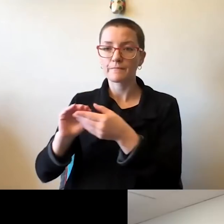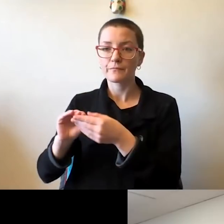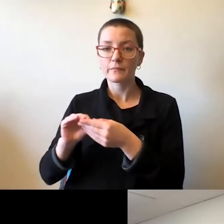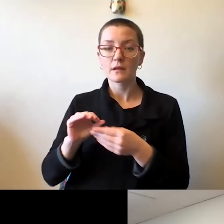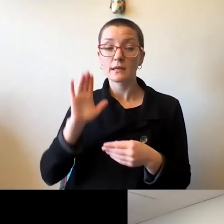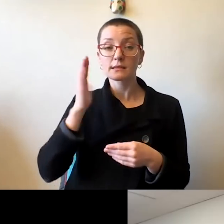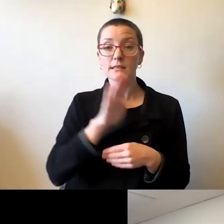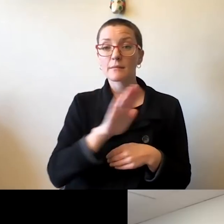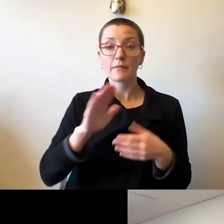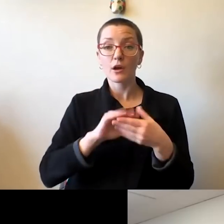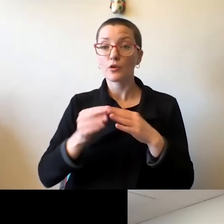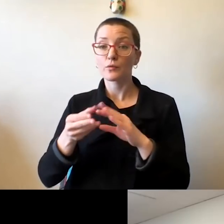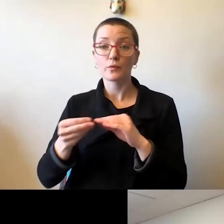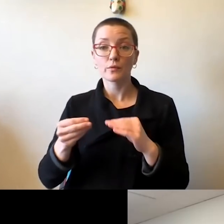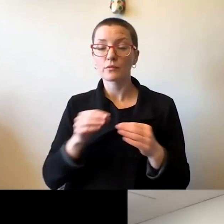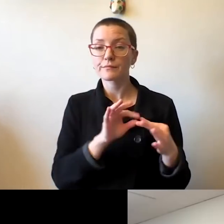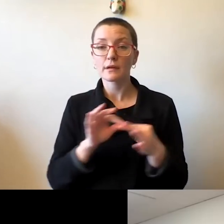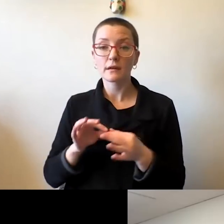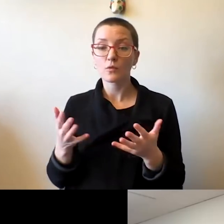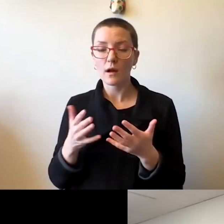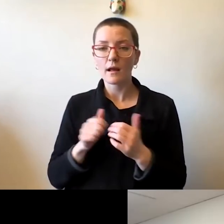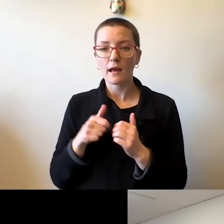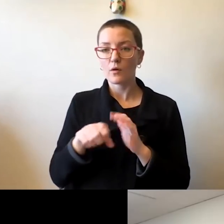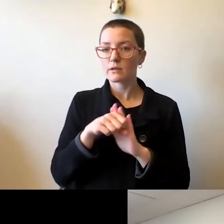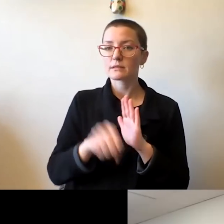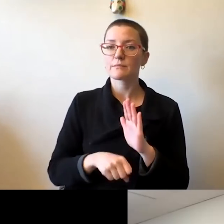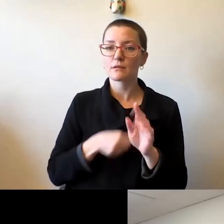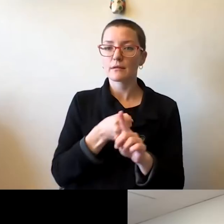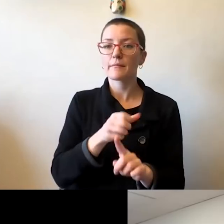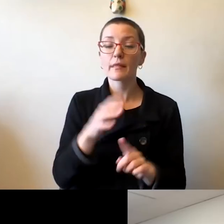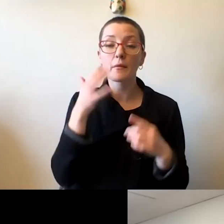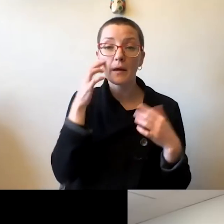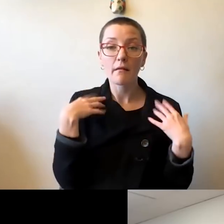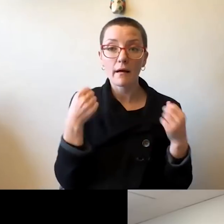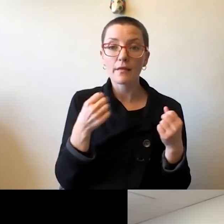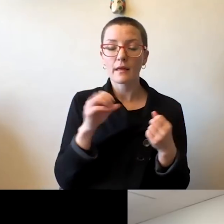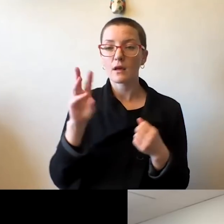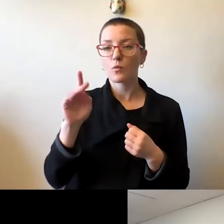of this semester on their mental health and sense of well-being. So Provost Cangellaris